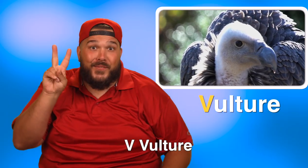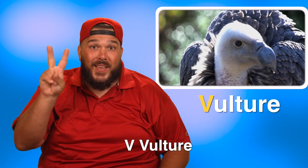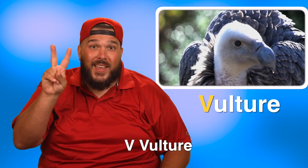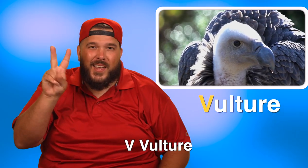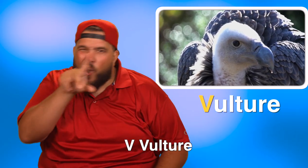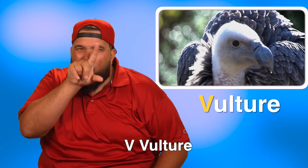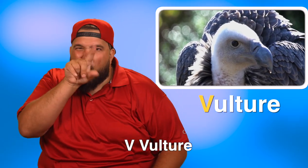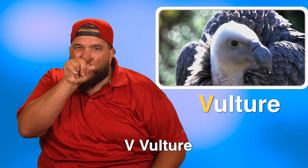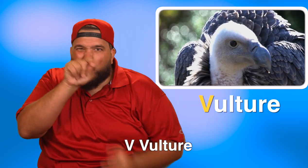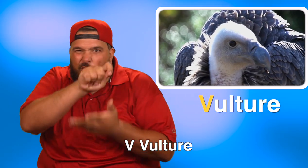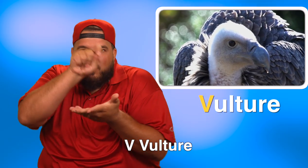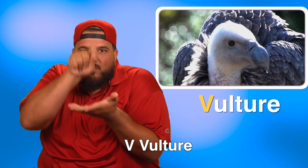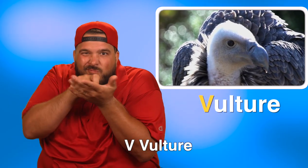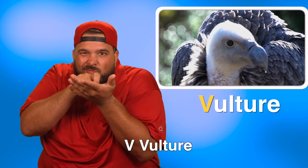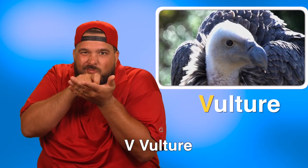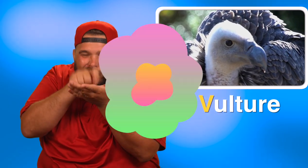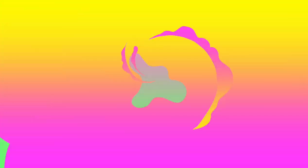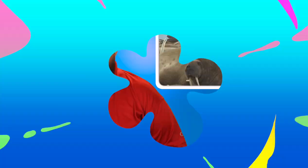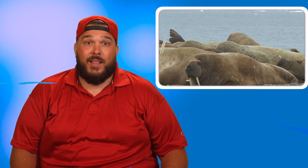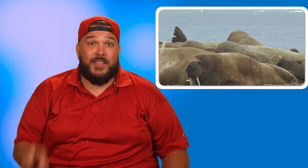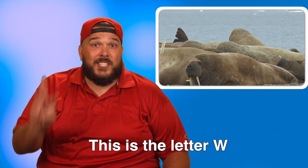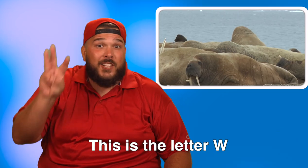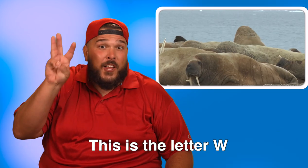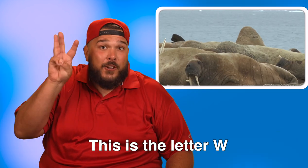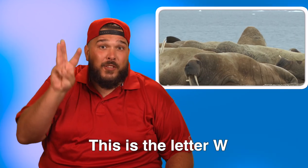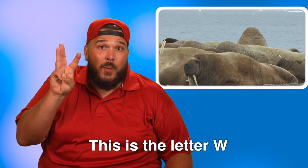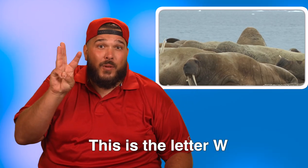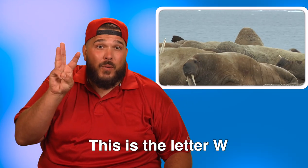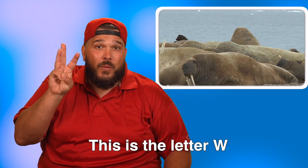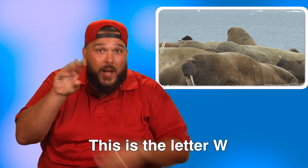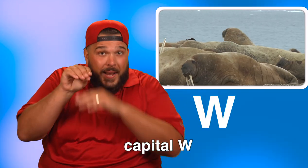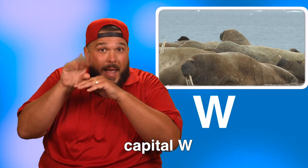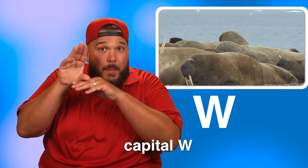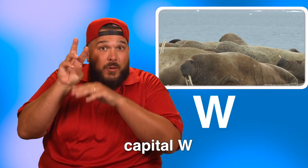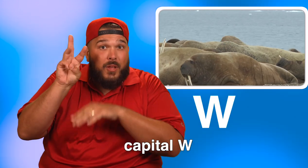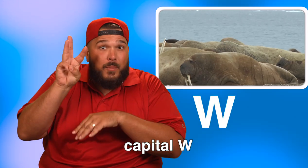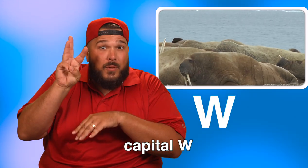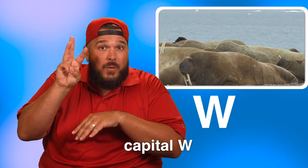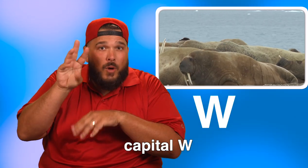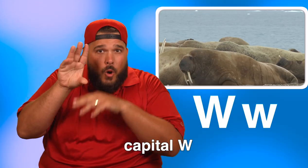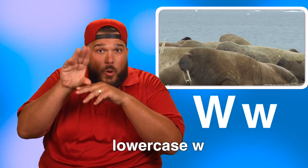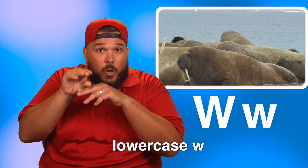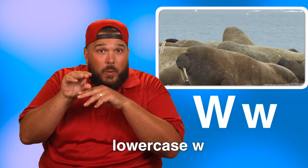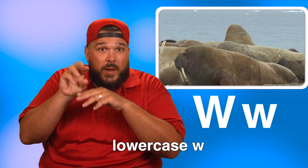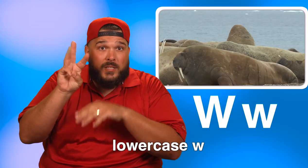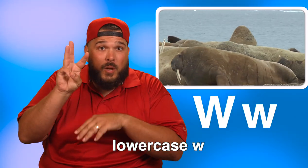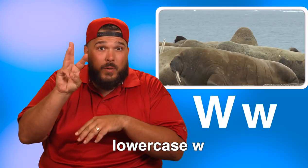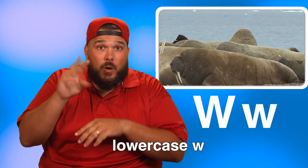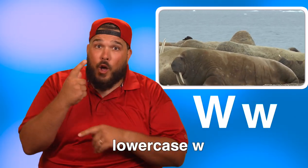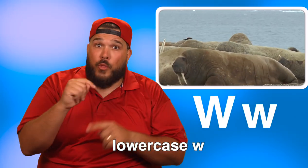V, vulture. This is the letter W. Capital W, lowercase w.